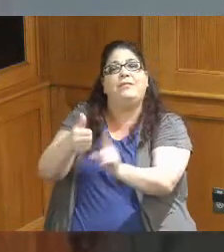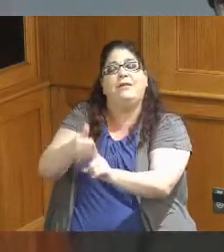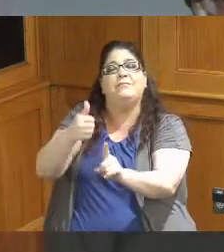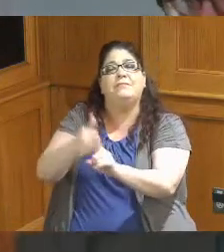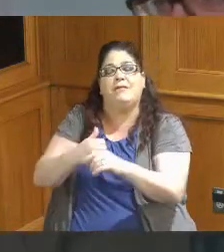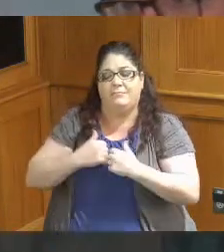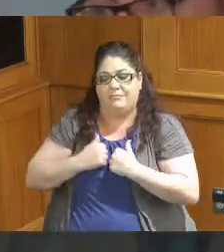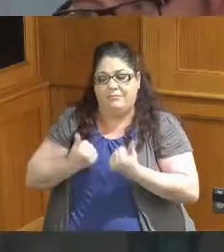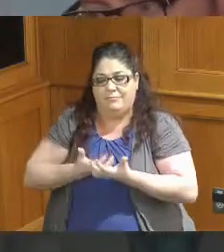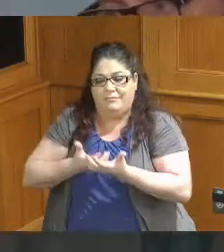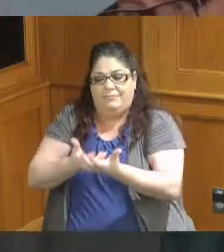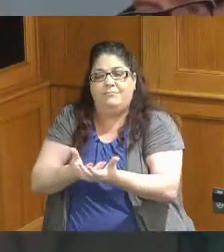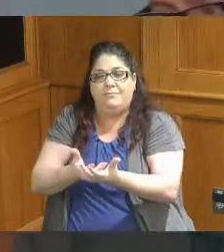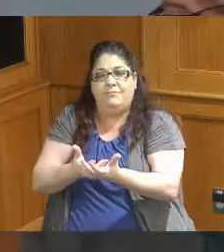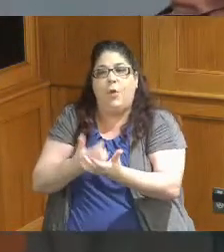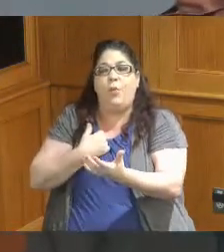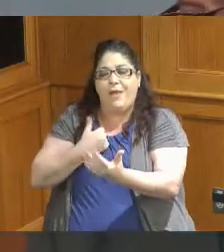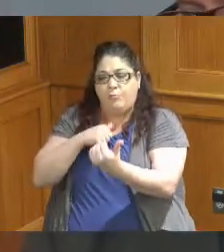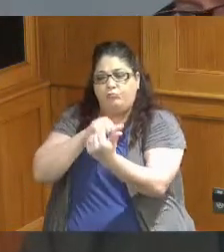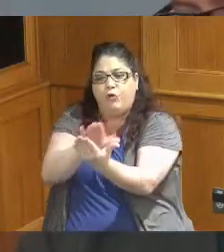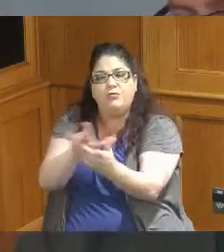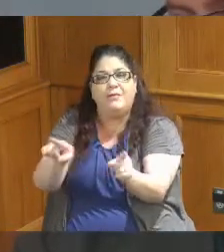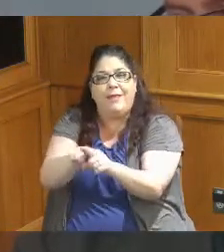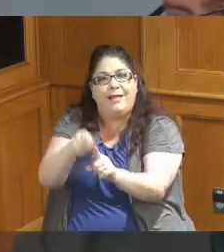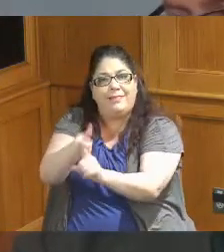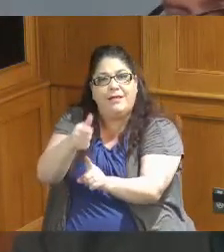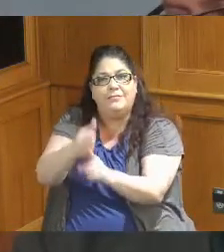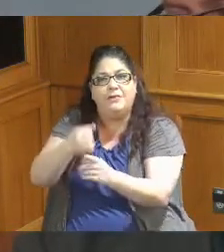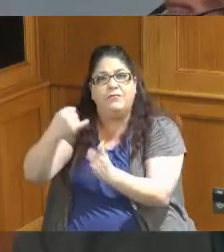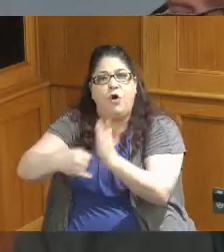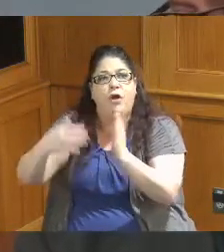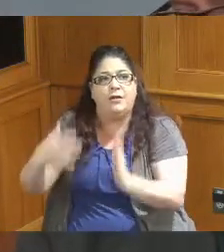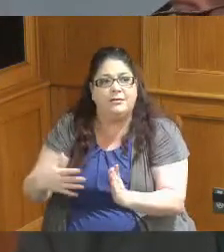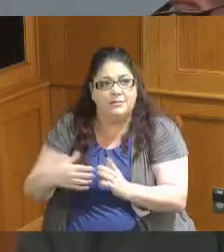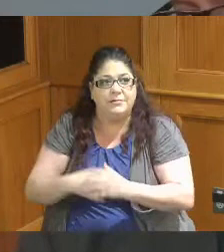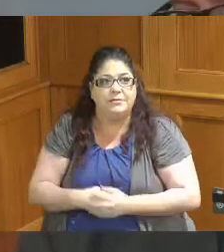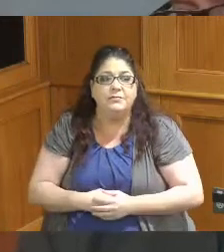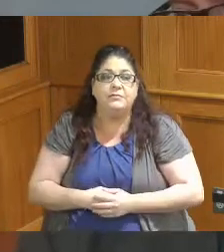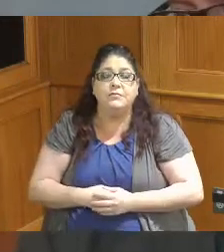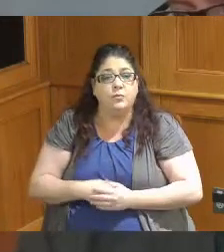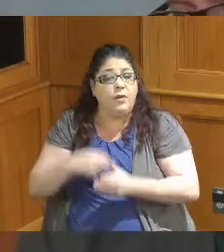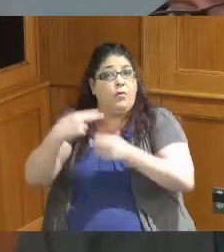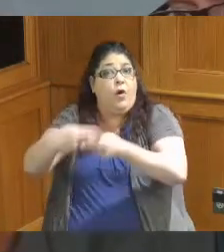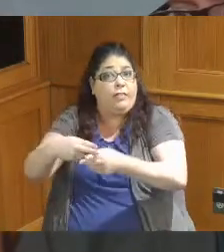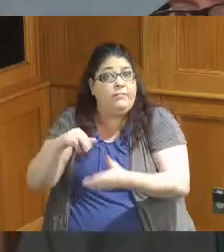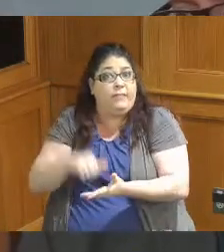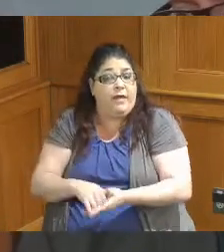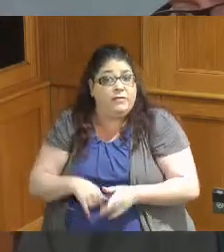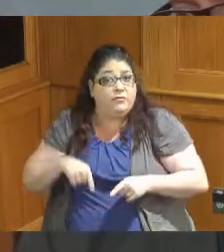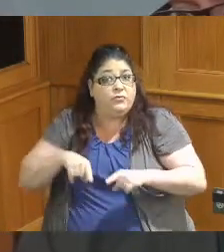come we come to them as artists we call them artists in the classroom and there is no you have